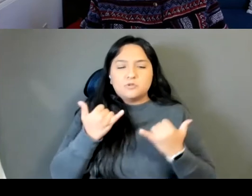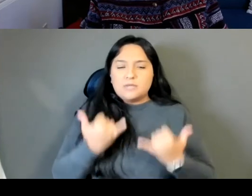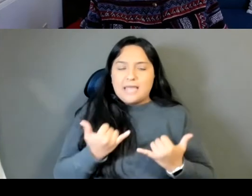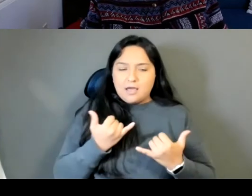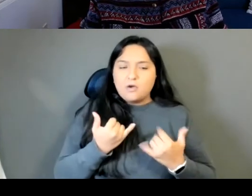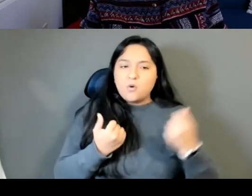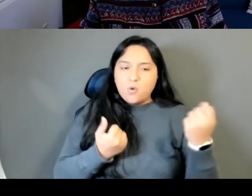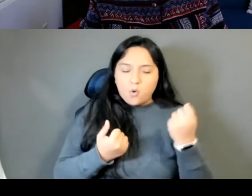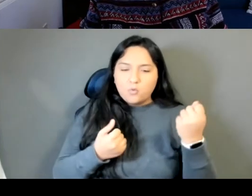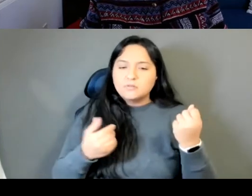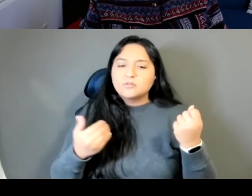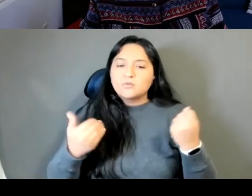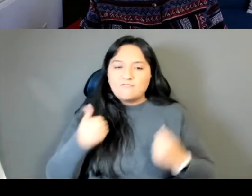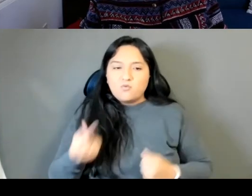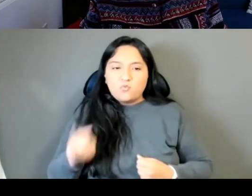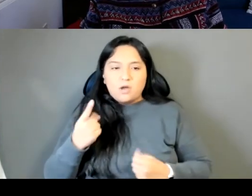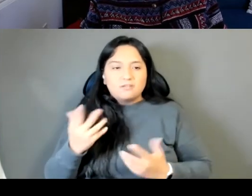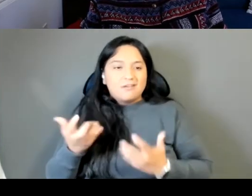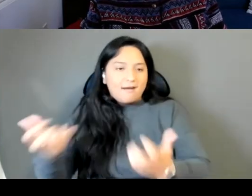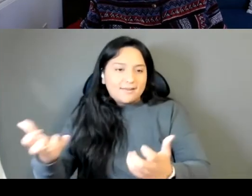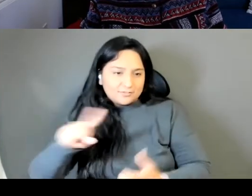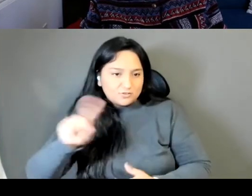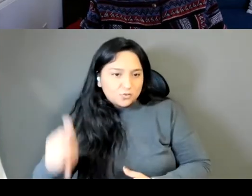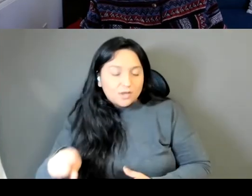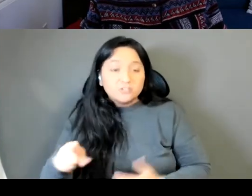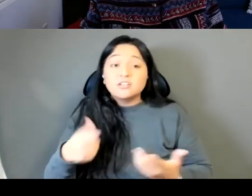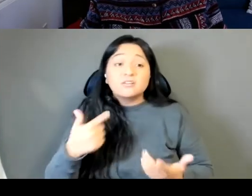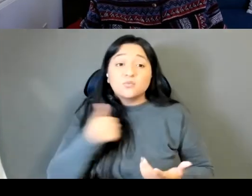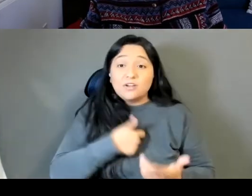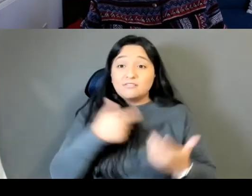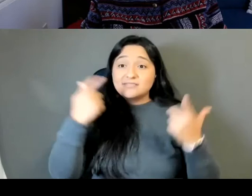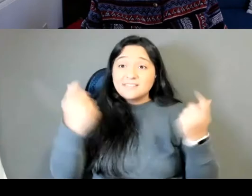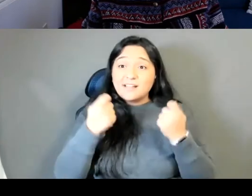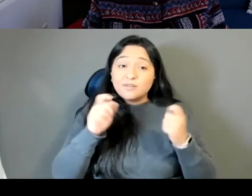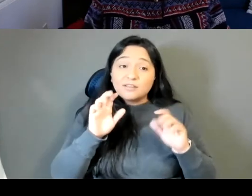No we're celebrating your books at the Asian American writers workshop on our virtual stage.